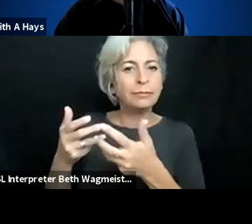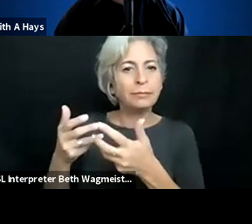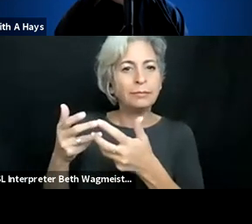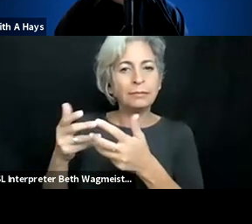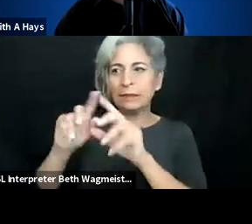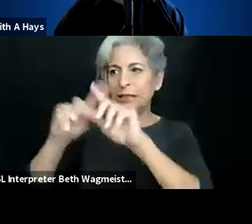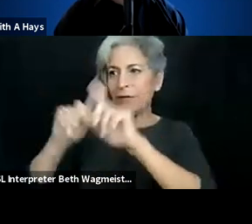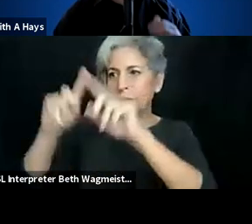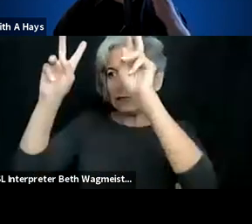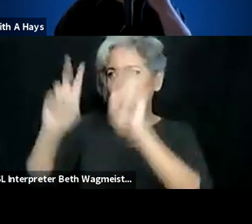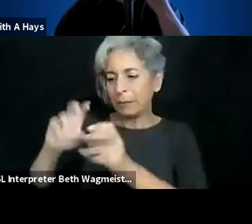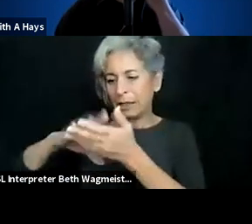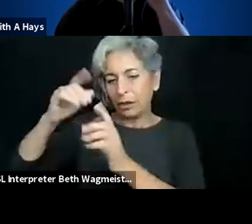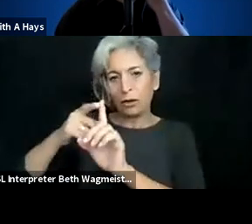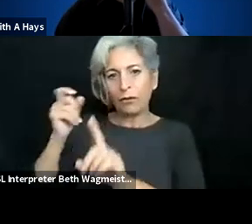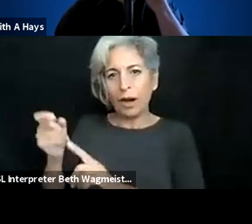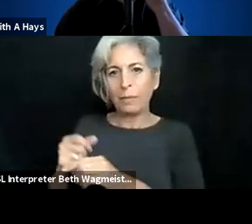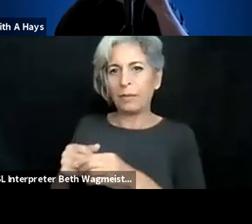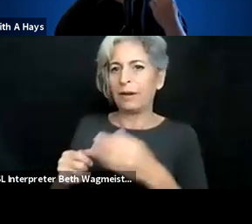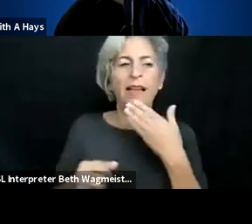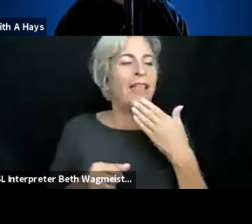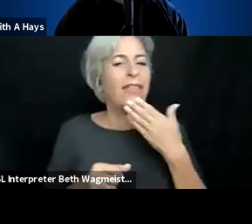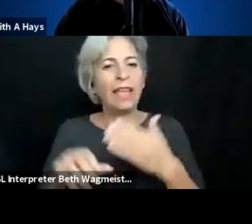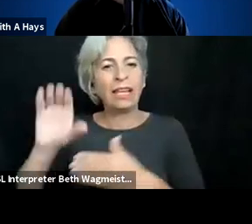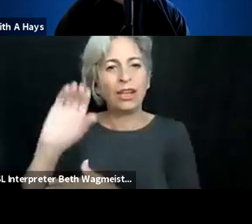they can learn